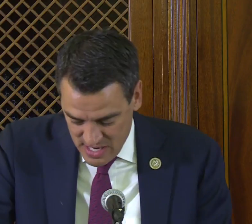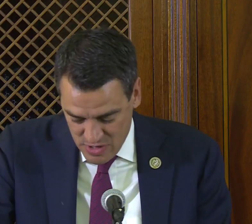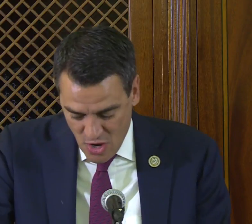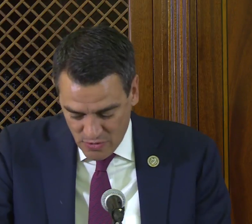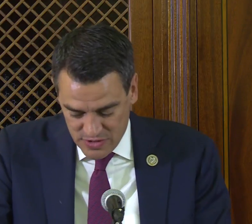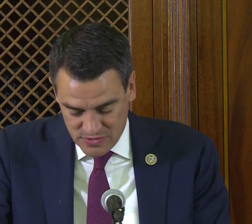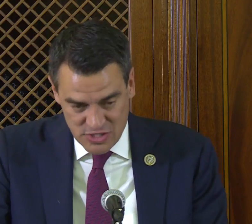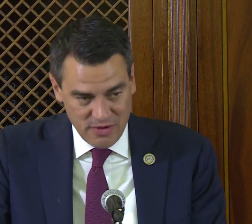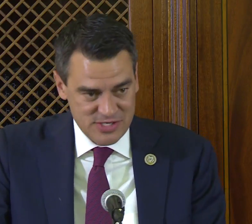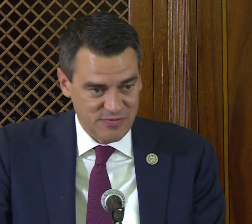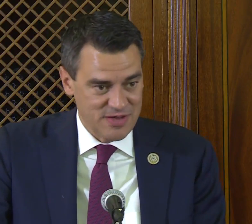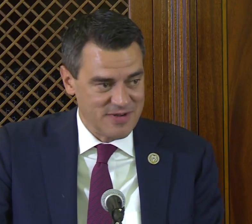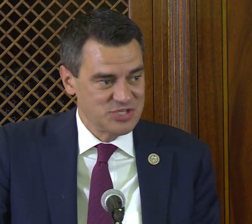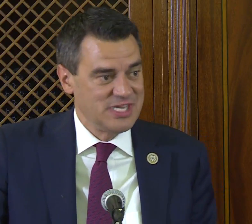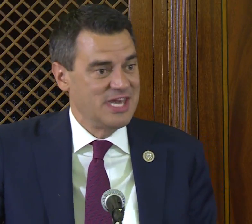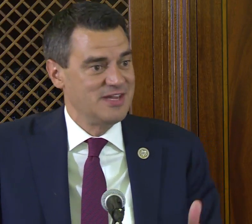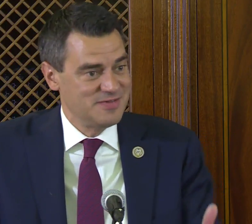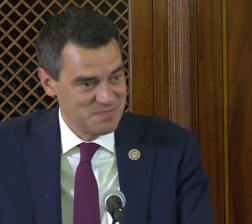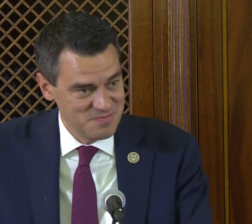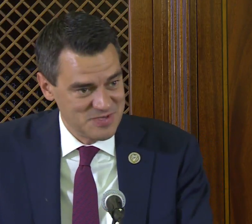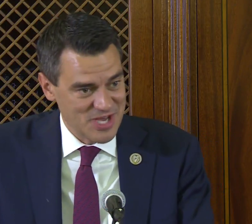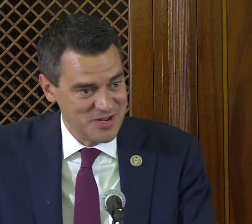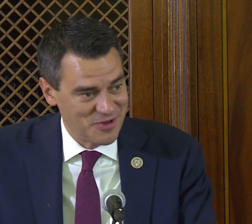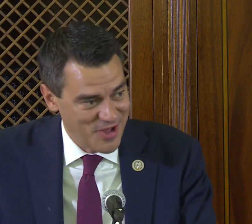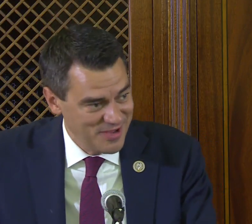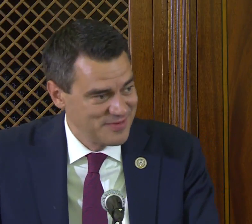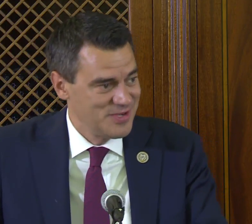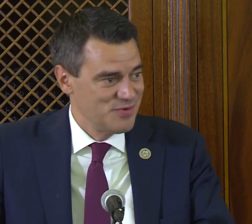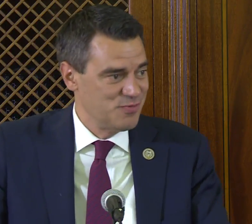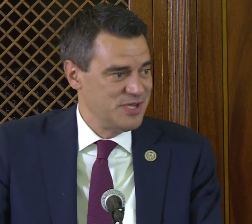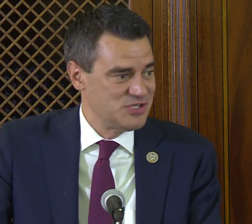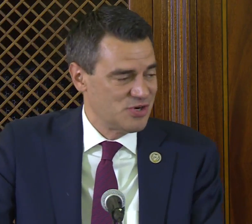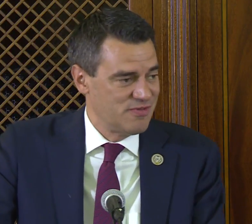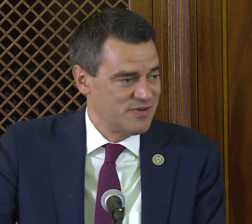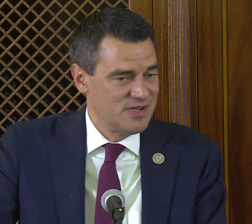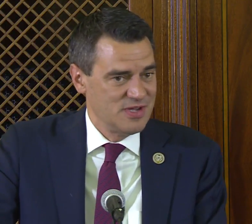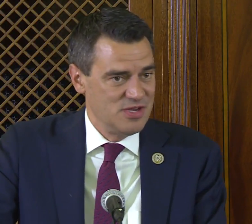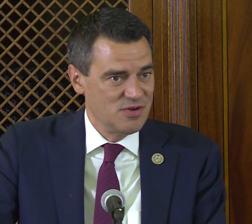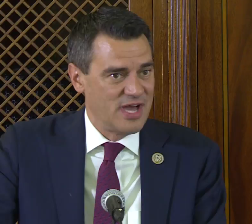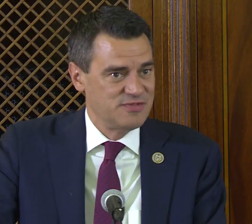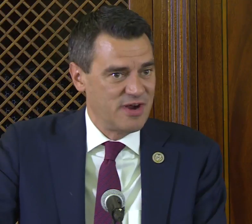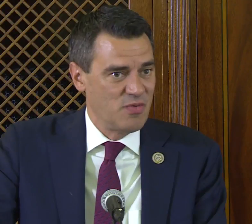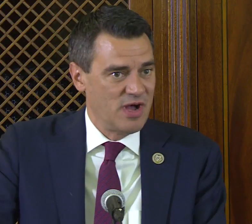and we know that those dollars, if we can eventually get it signed into law, will be served and utilized very well